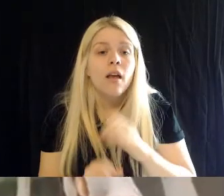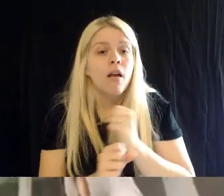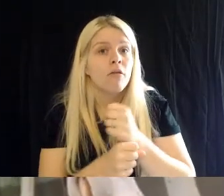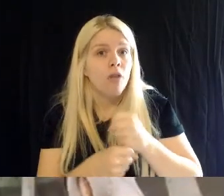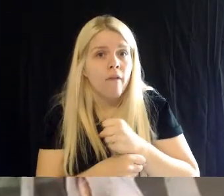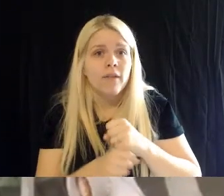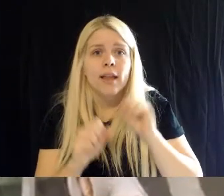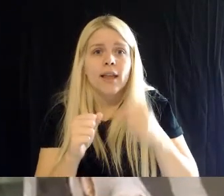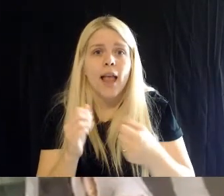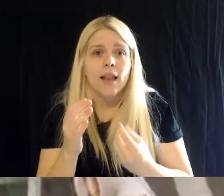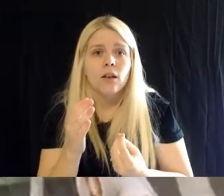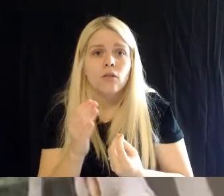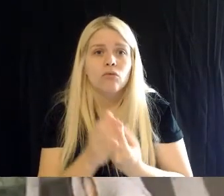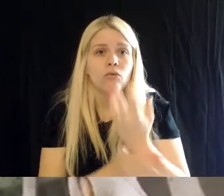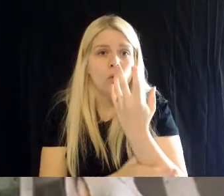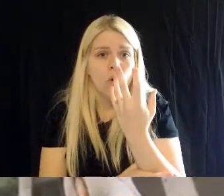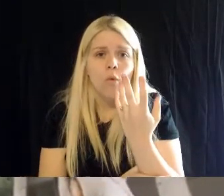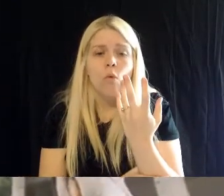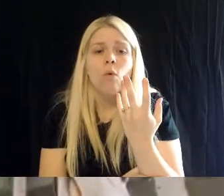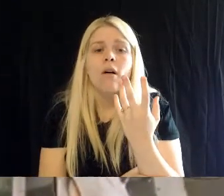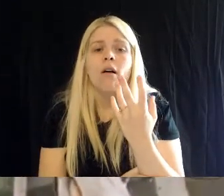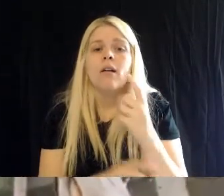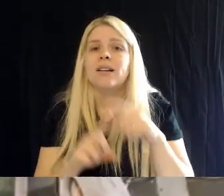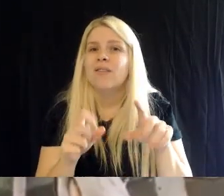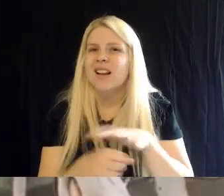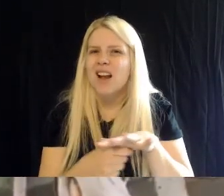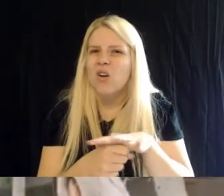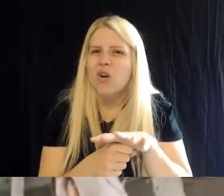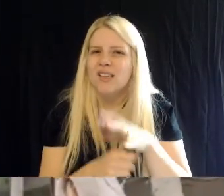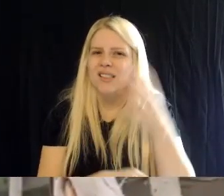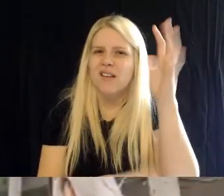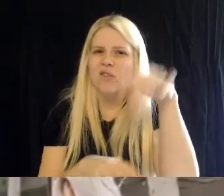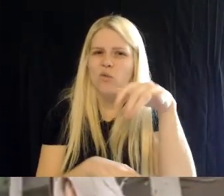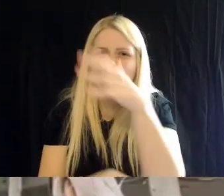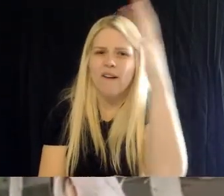understory of a rain forest. Now in the rain forest, you have the canopy- and